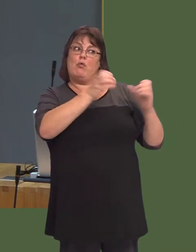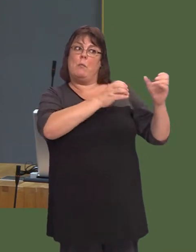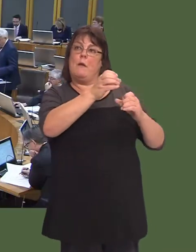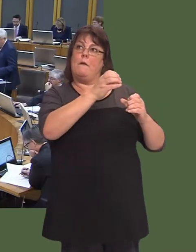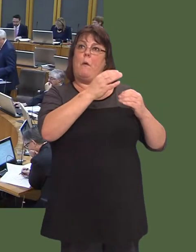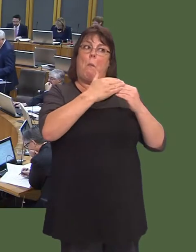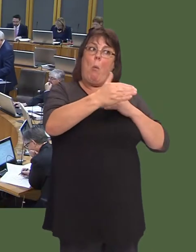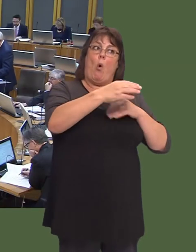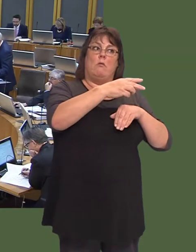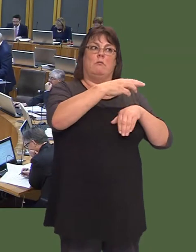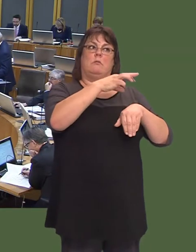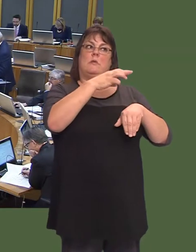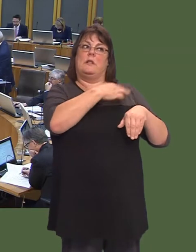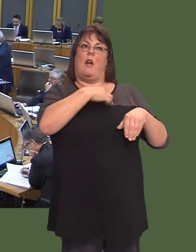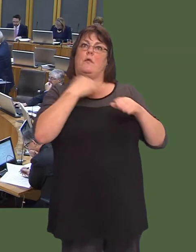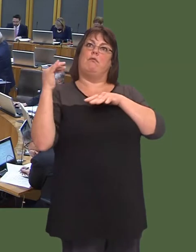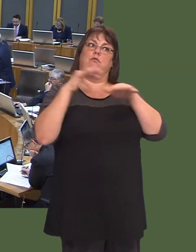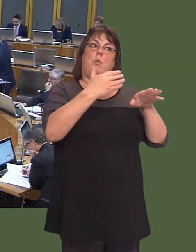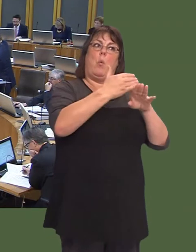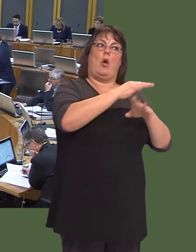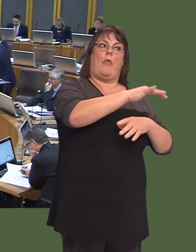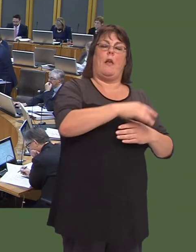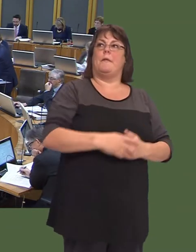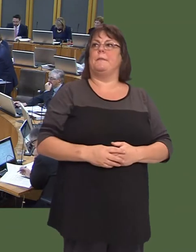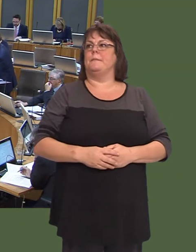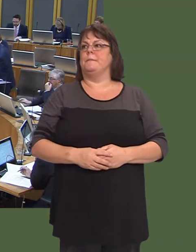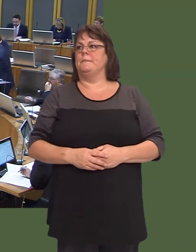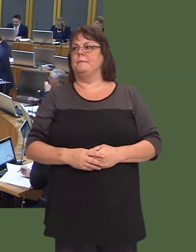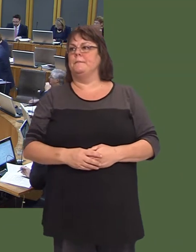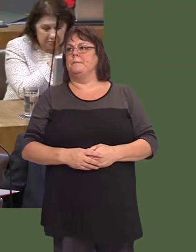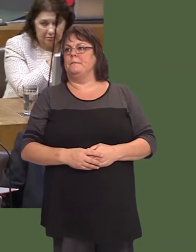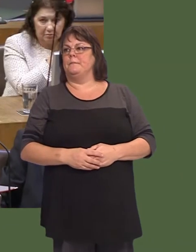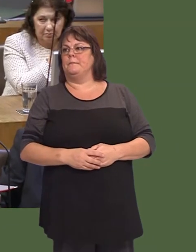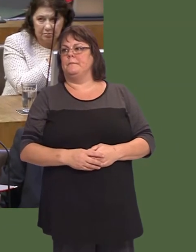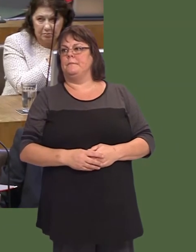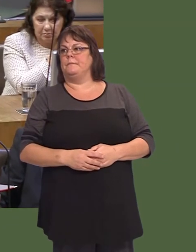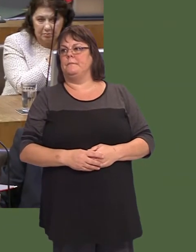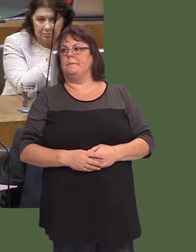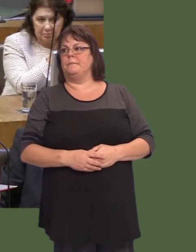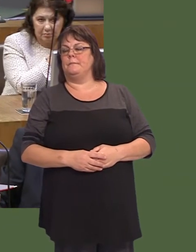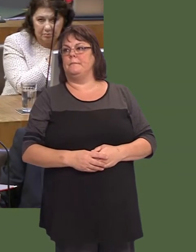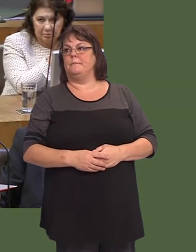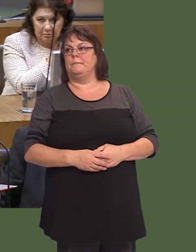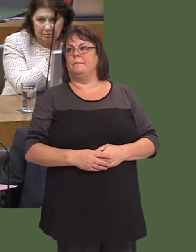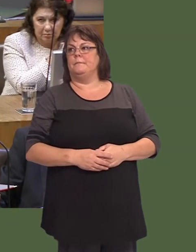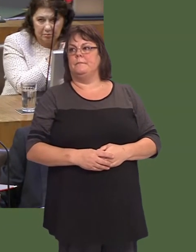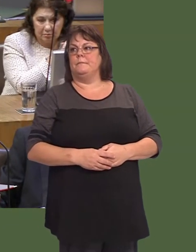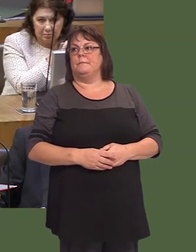wedi gwella? Rwyín flin i glywedóflin yn ystyr y de, nid y gogleddói glywed am beth a ddigwyddodd